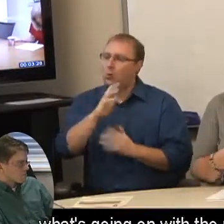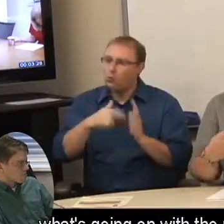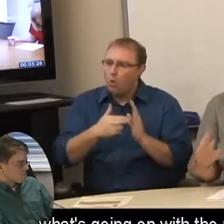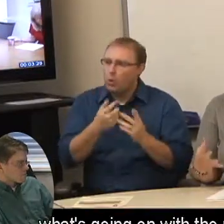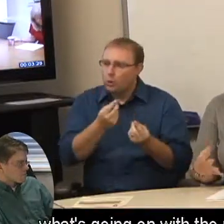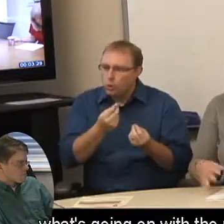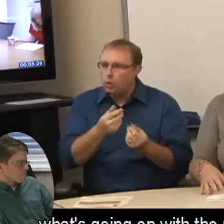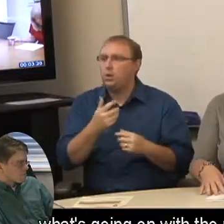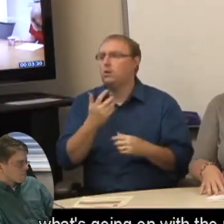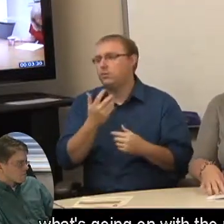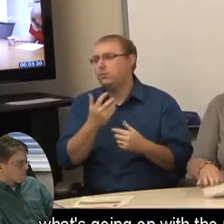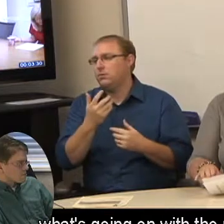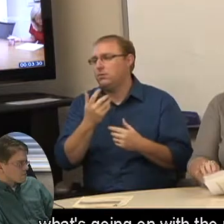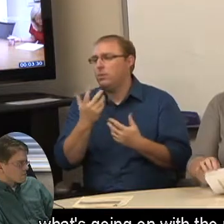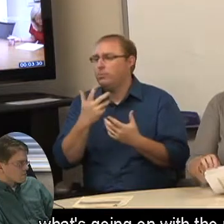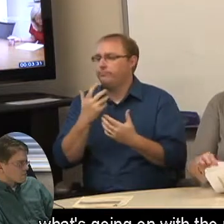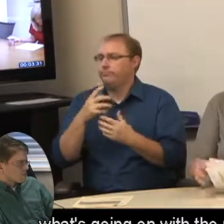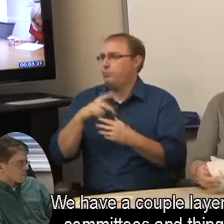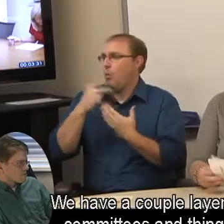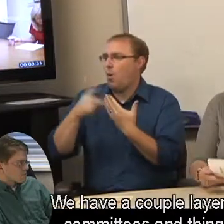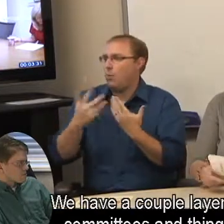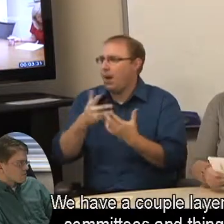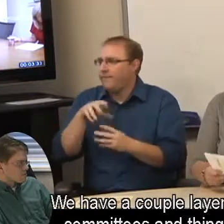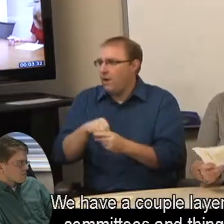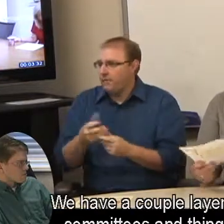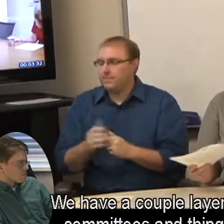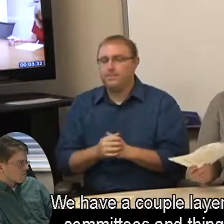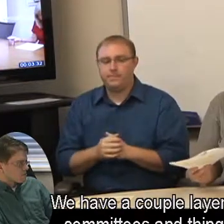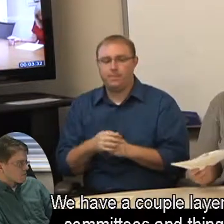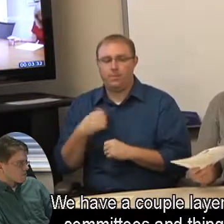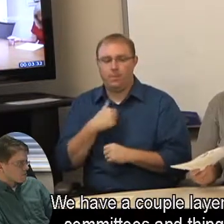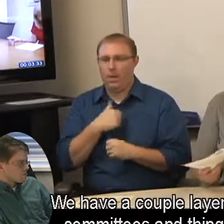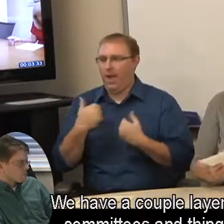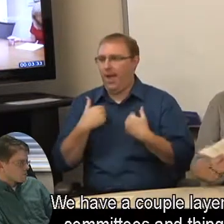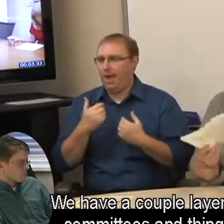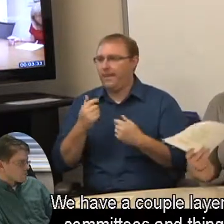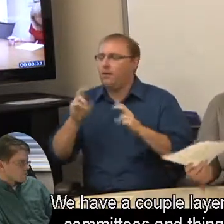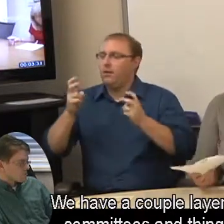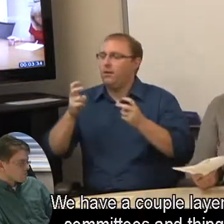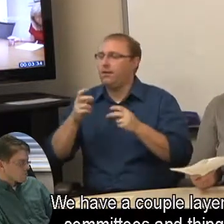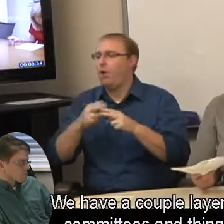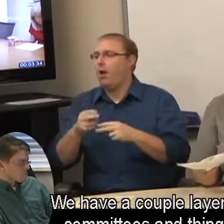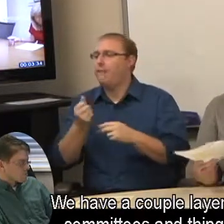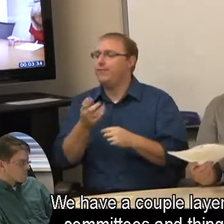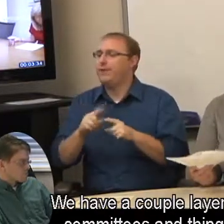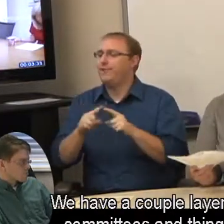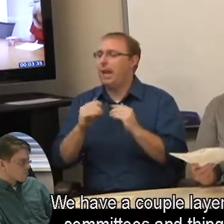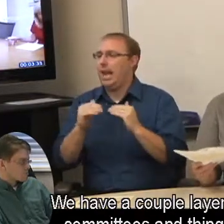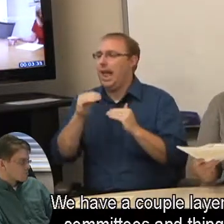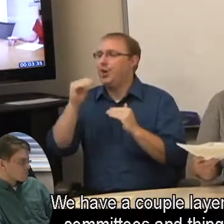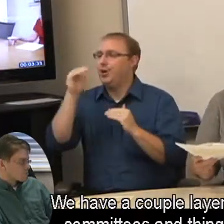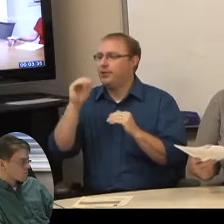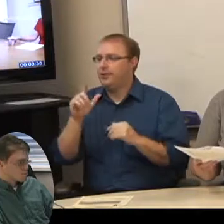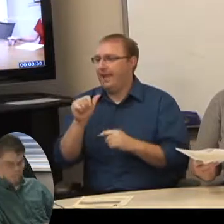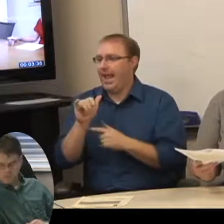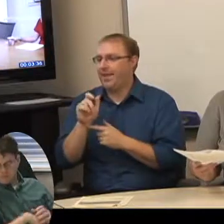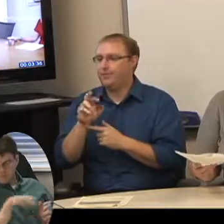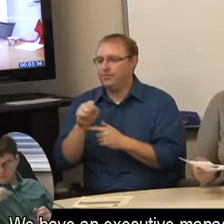what's going on with the program. We have a couple layers as all committees and things do.